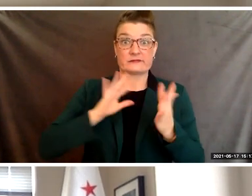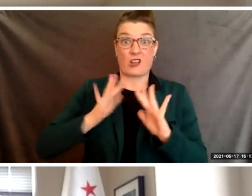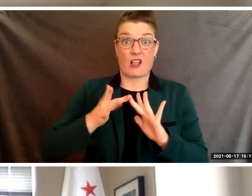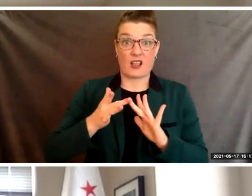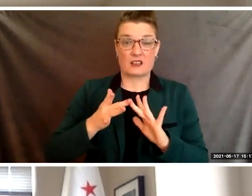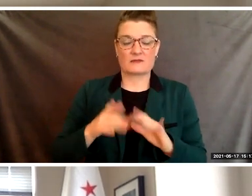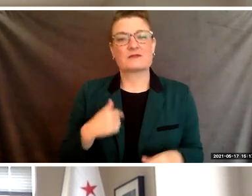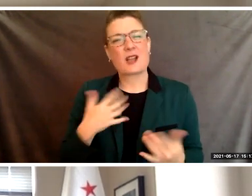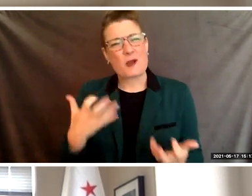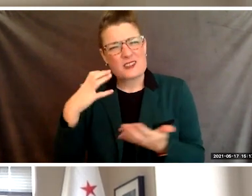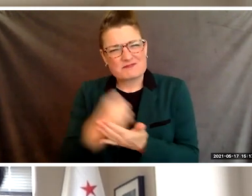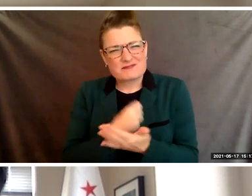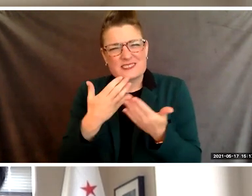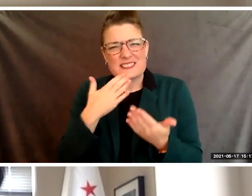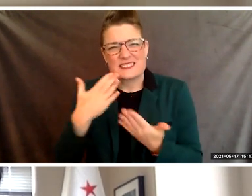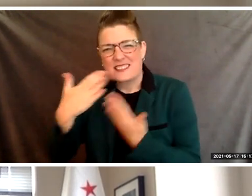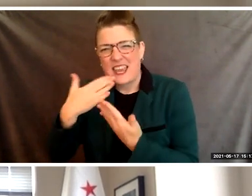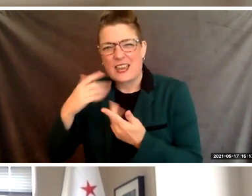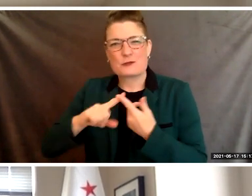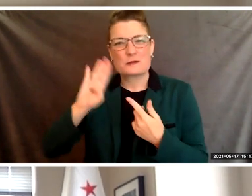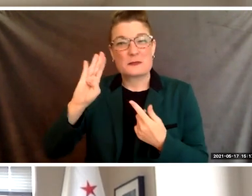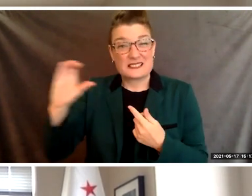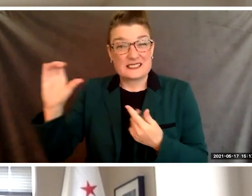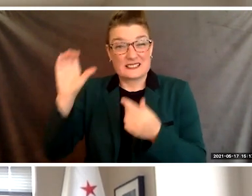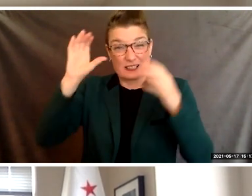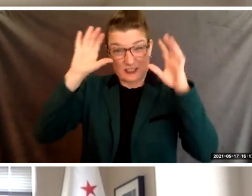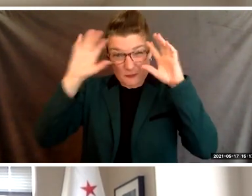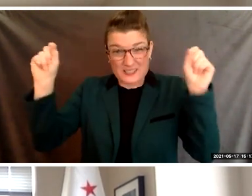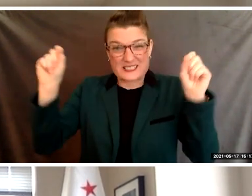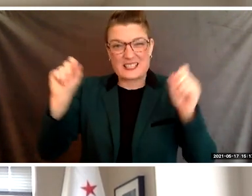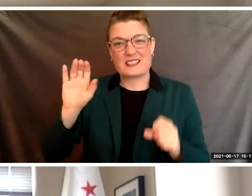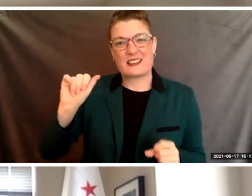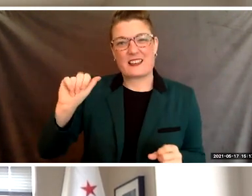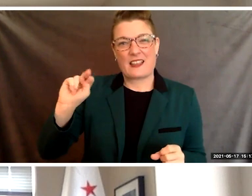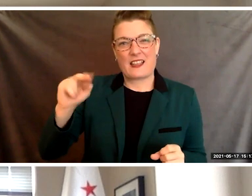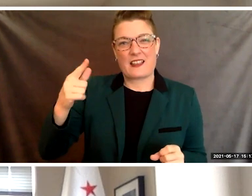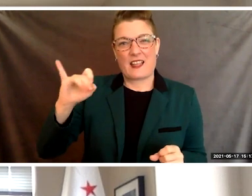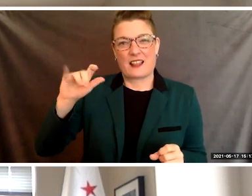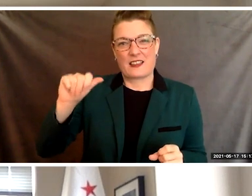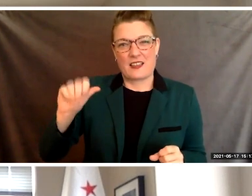to thank Berkeley City College president, Angelica Garcia and all the administrators and faculty